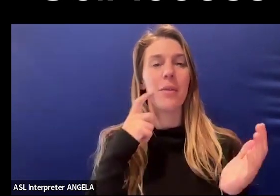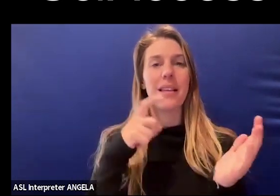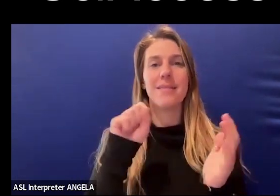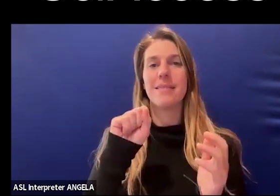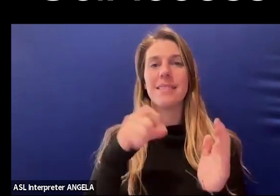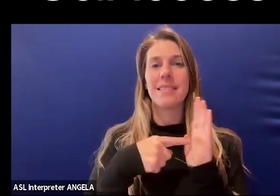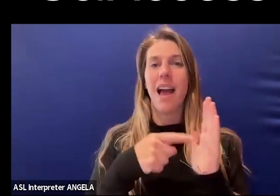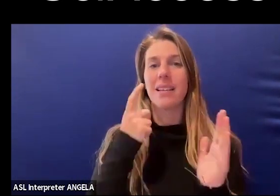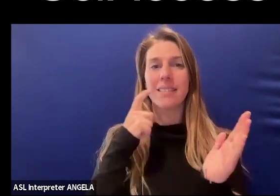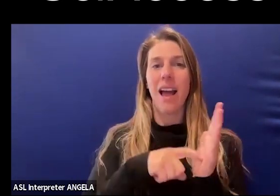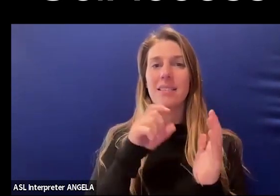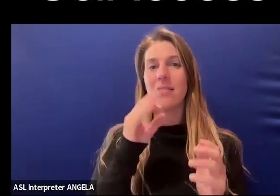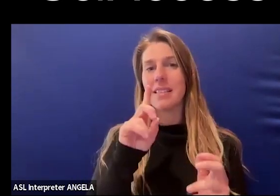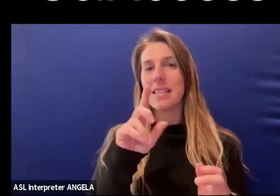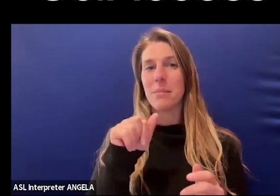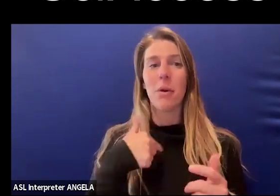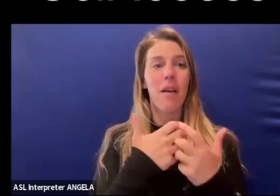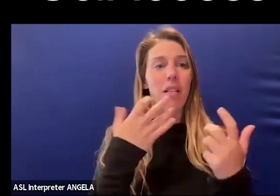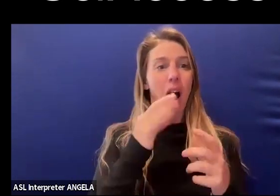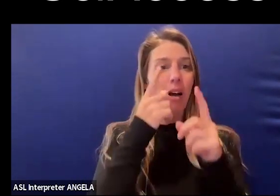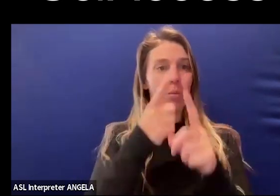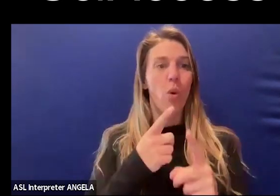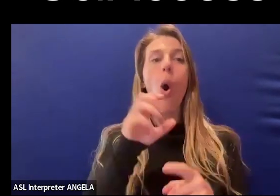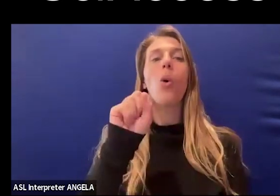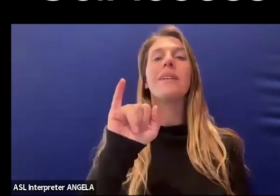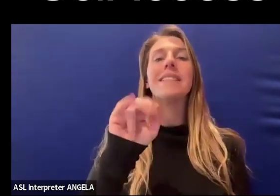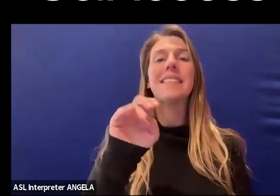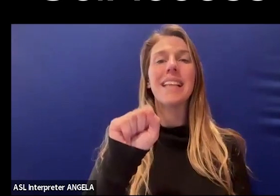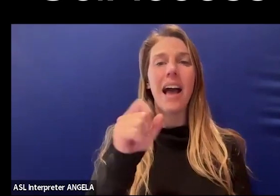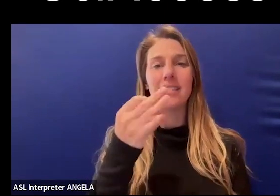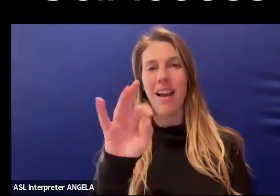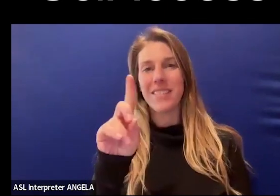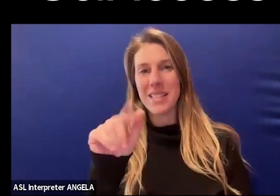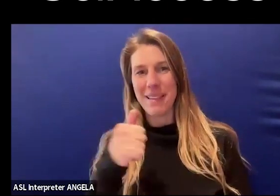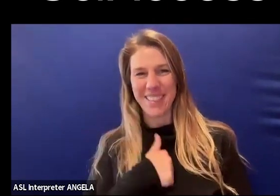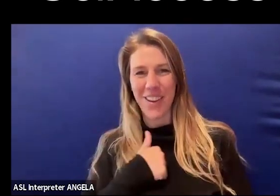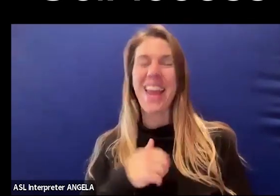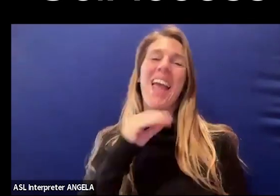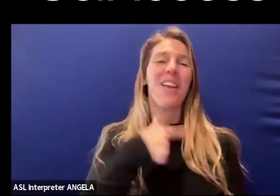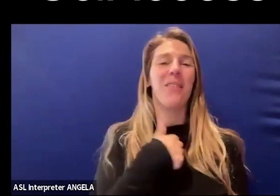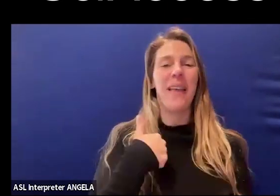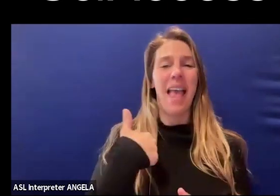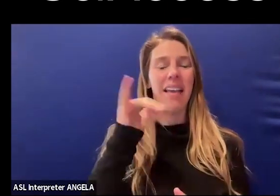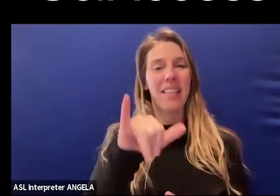Our overall goal, we have a lot of goals, but we're trying to bring together folks